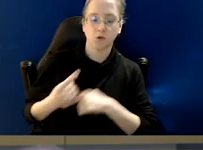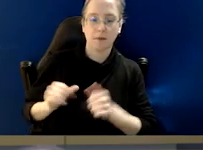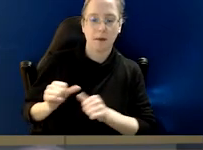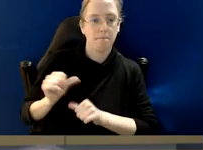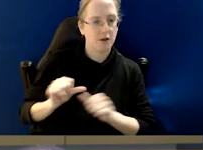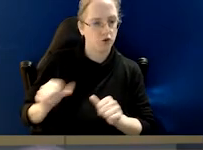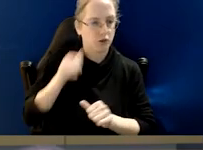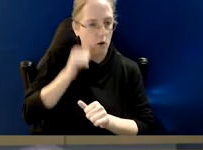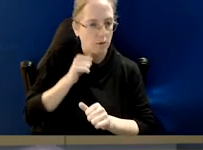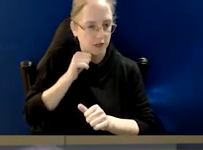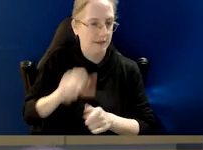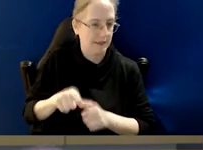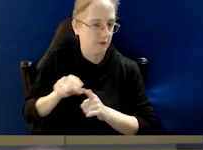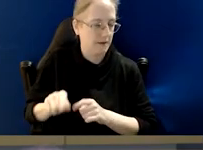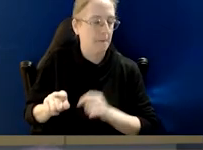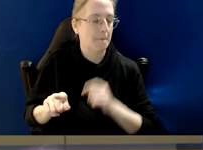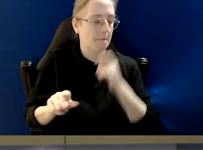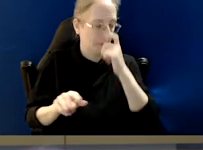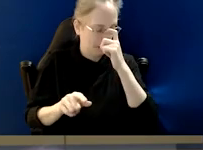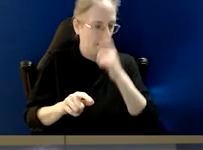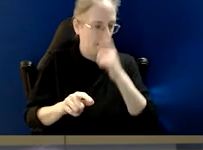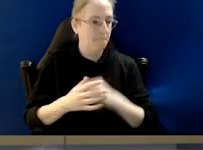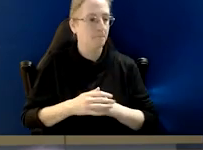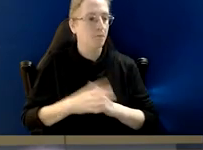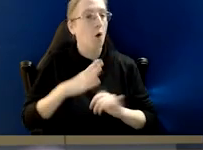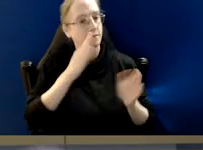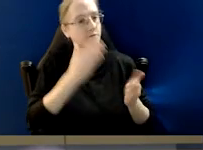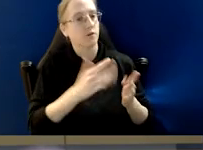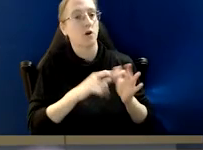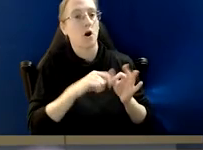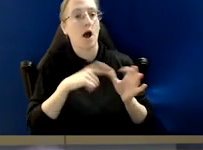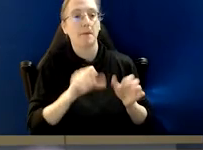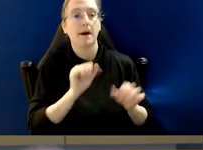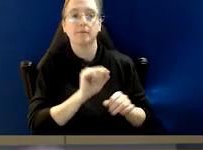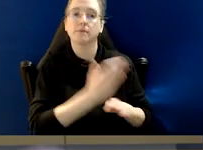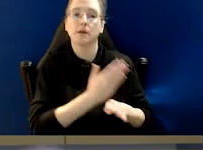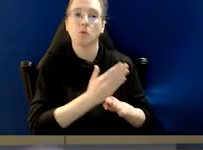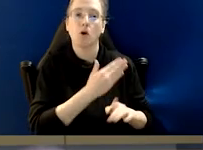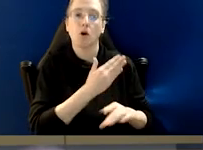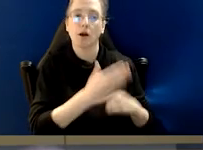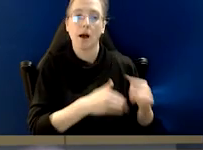measuring corruption and the intrinsic difficulties. I suppose I do want to highlight the work that IBAC